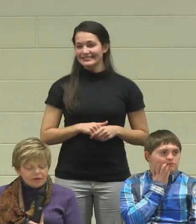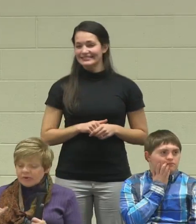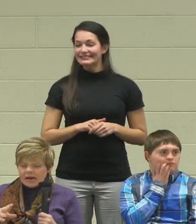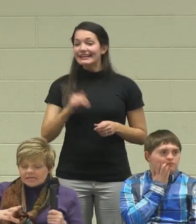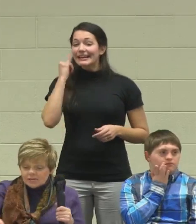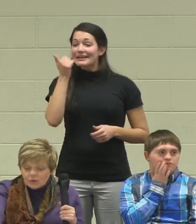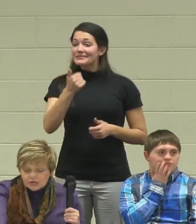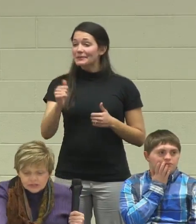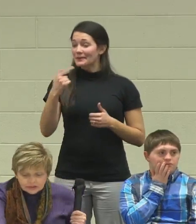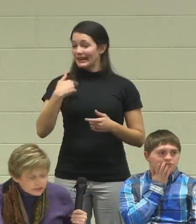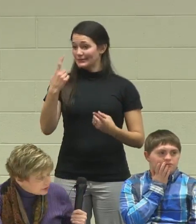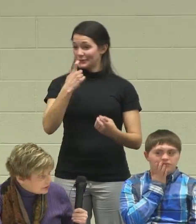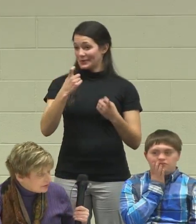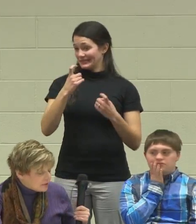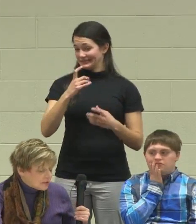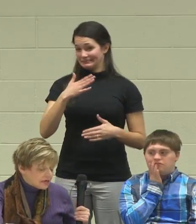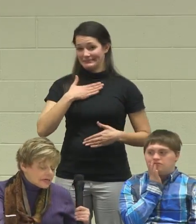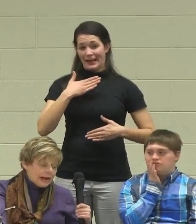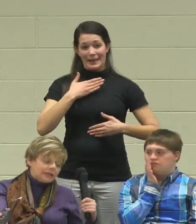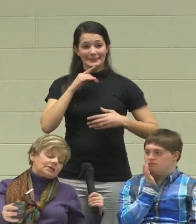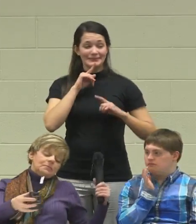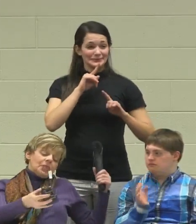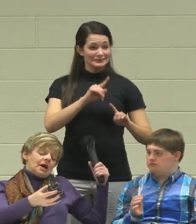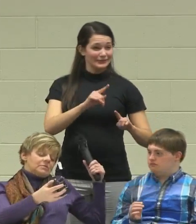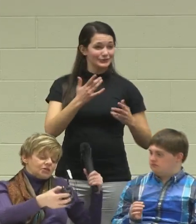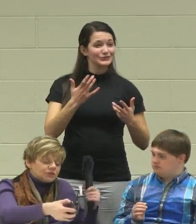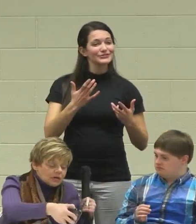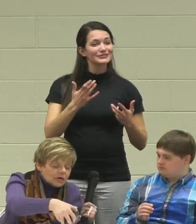If anybody has any questions, I would certainly be willing to ask. I'm not sure you're going